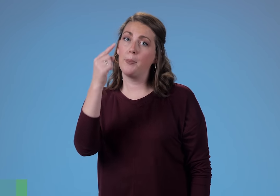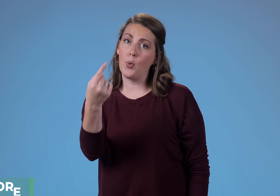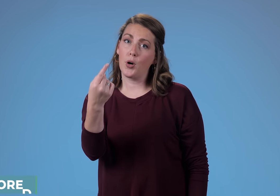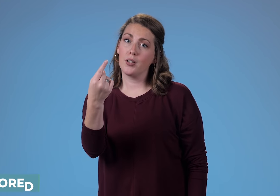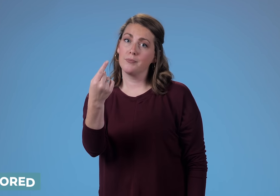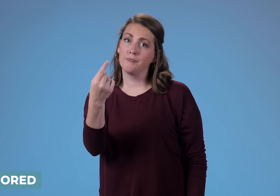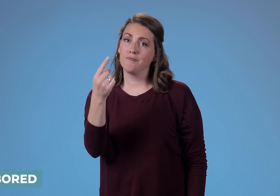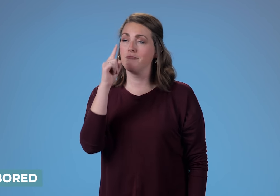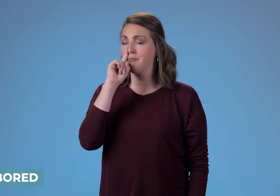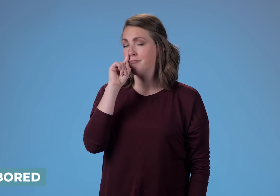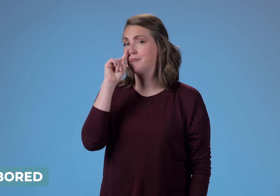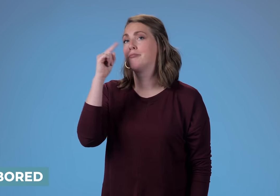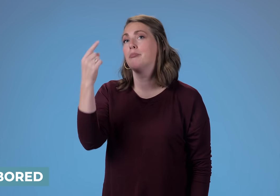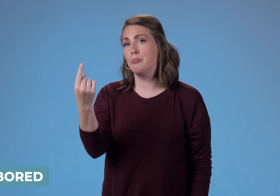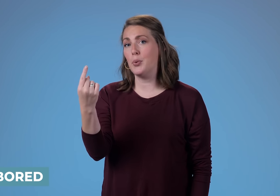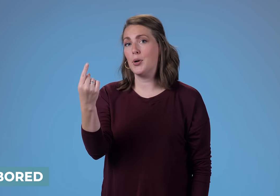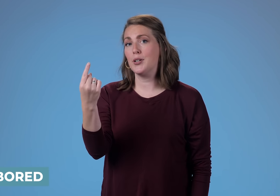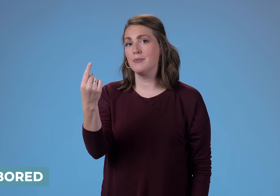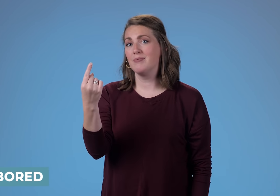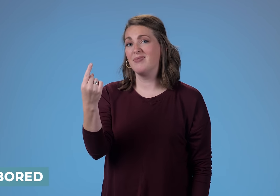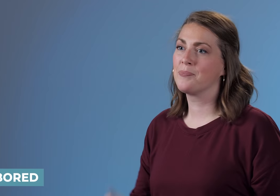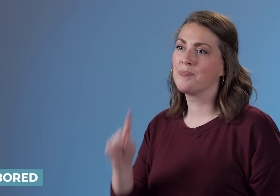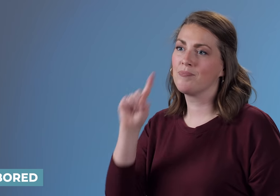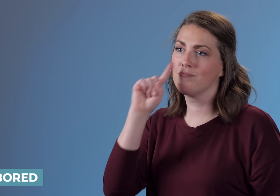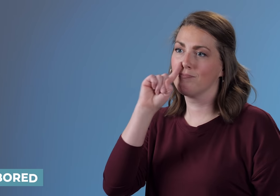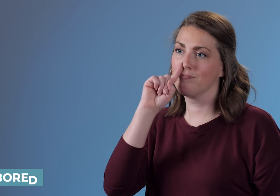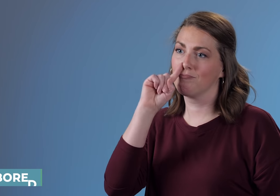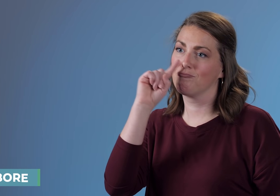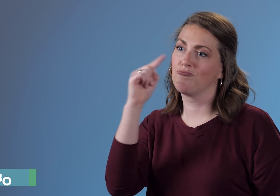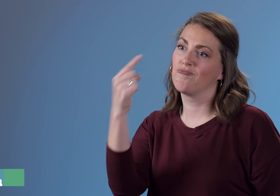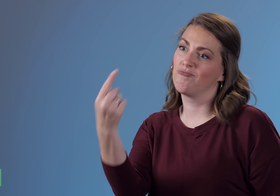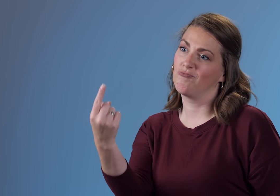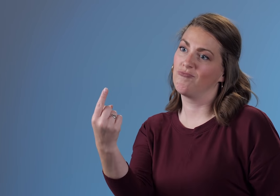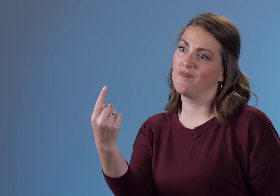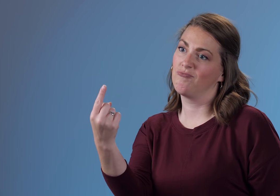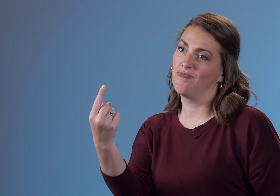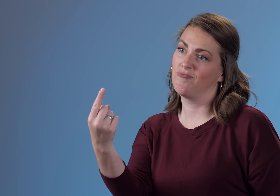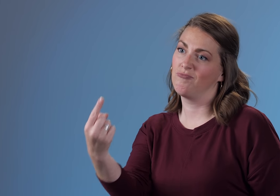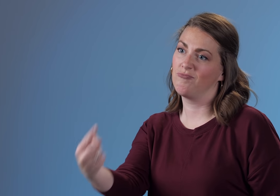BORED BORED It's like you're so bored that you're picking your nose.